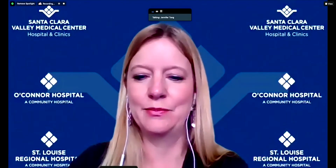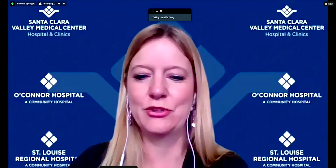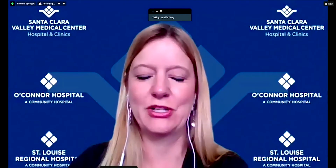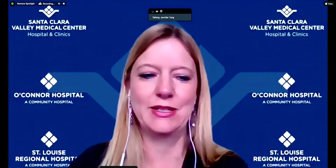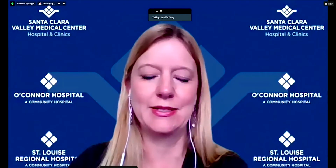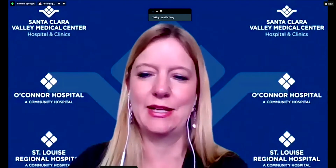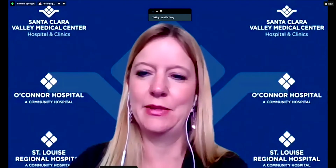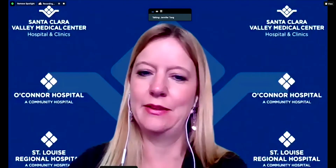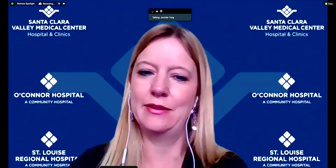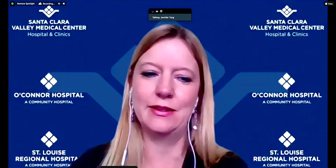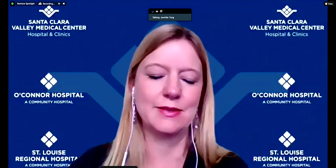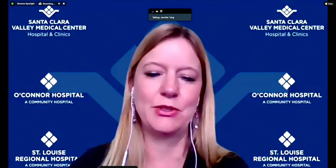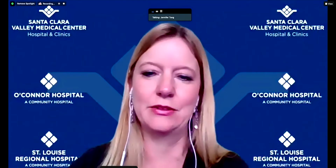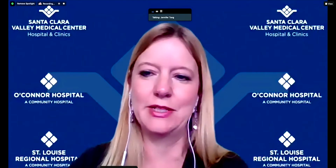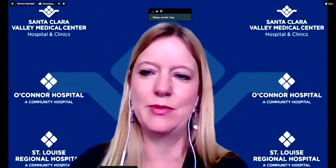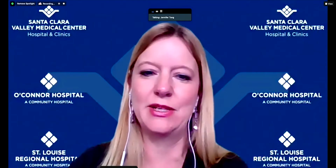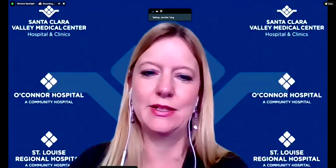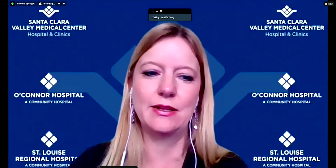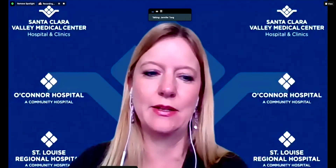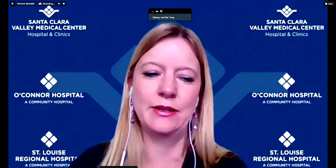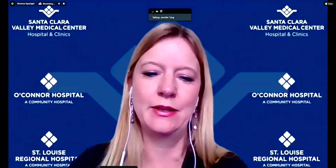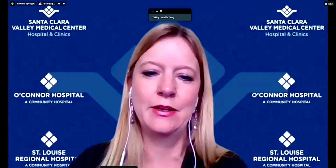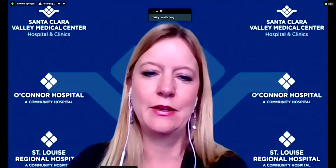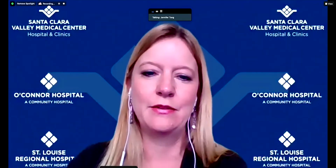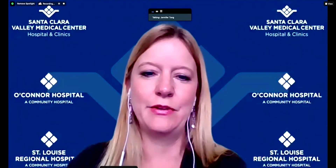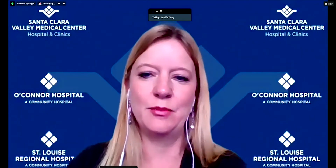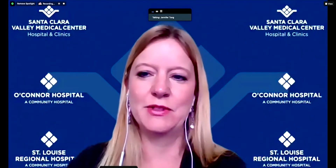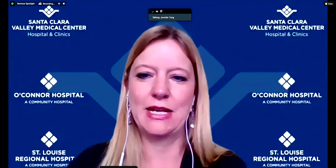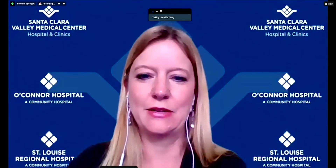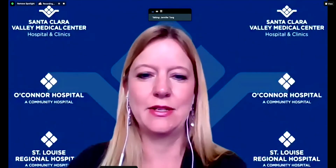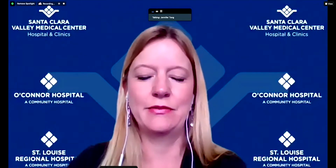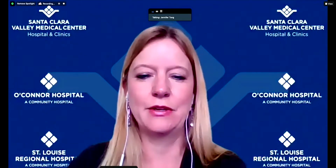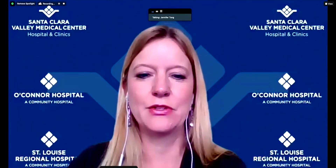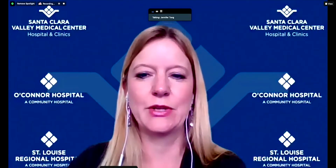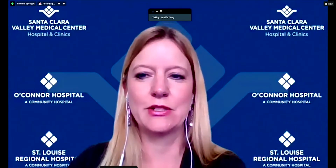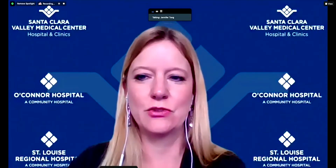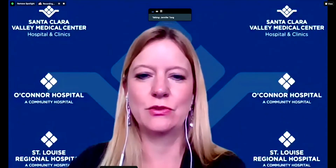projecting a timeline that is purely dependent on variables outside of our direct control,